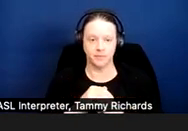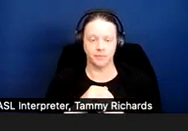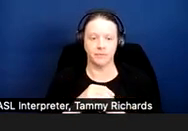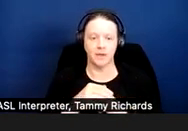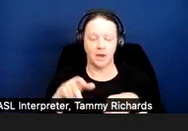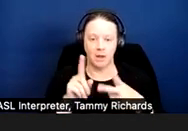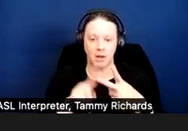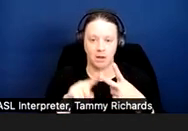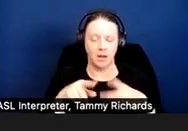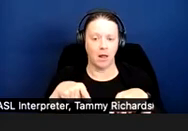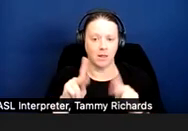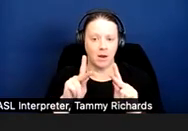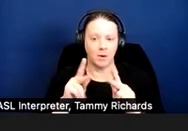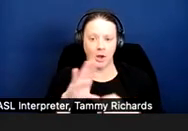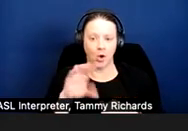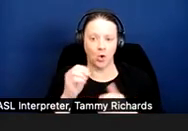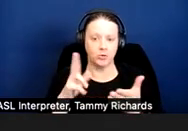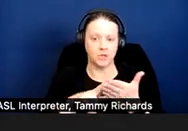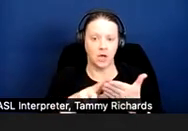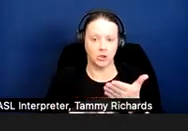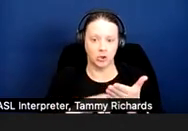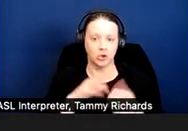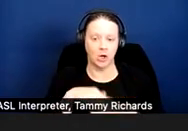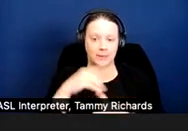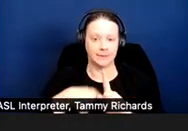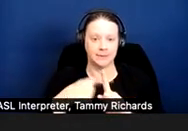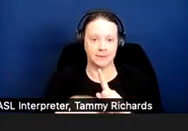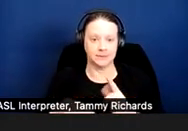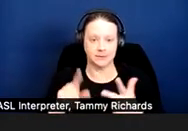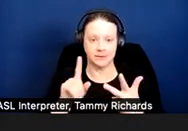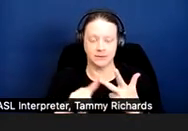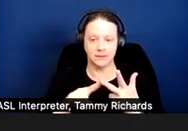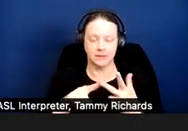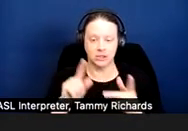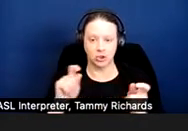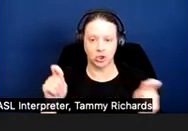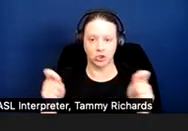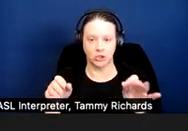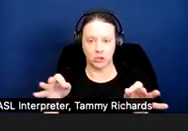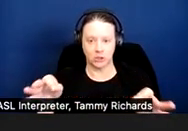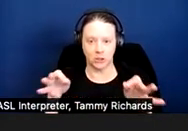allowing a co-signer on a lease; altering rent due dates to accommodate someone's receipt